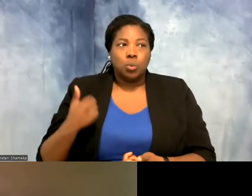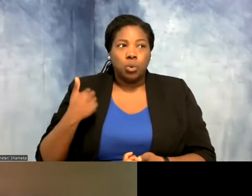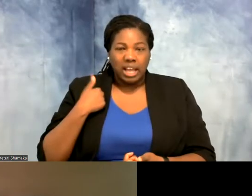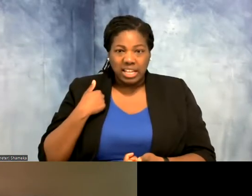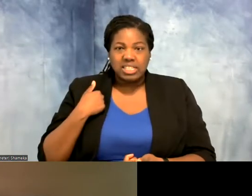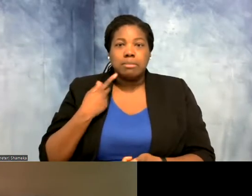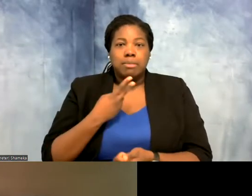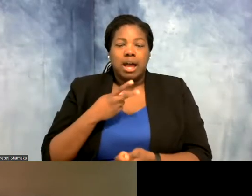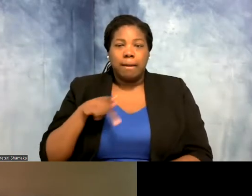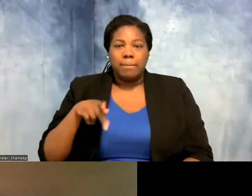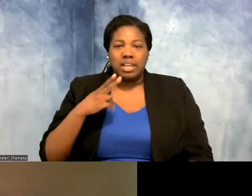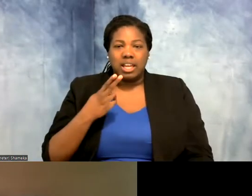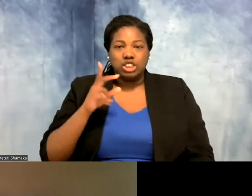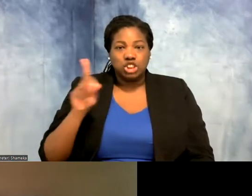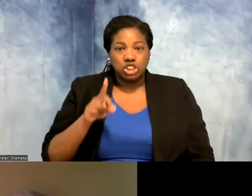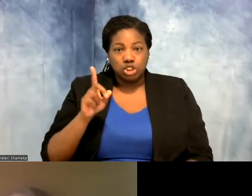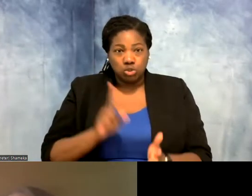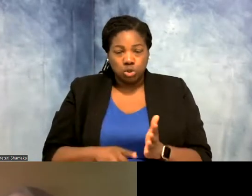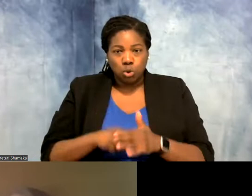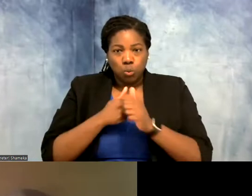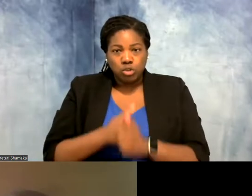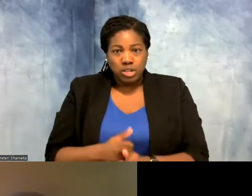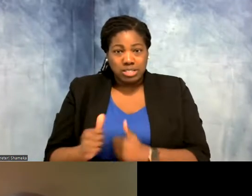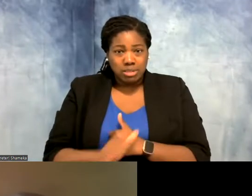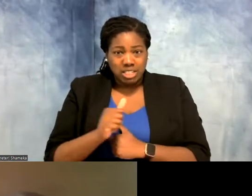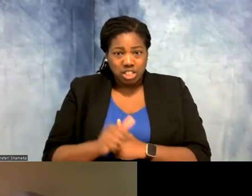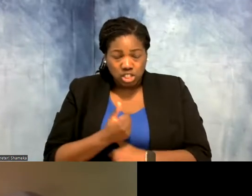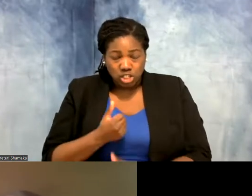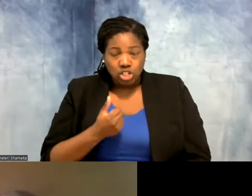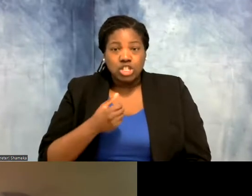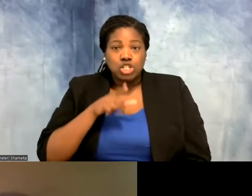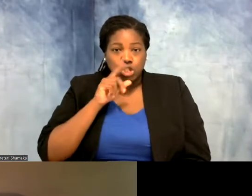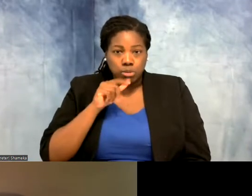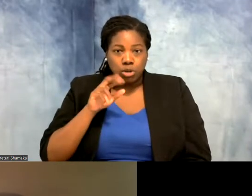research we tracked some endangered birds. A red knot is one that's endangered in Canada.